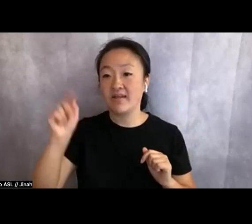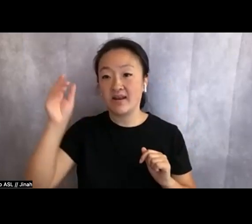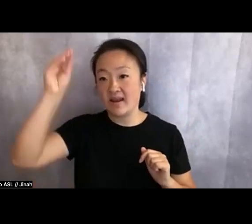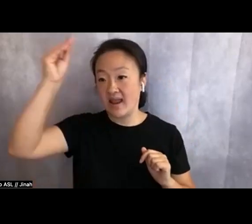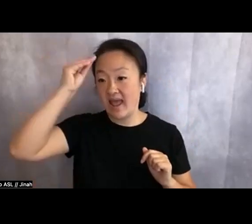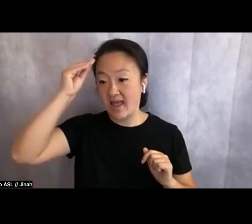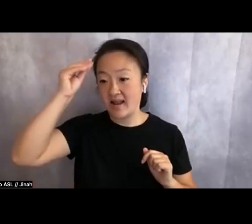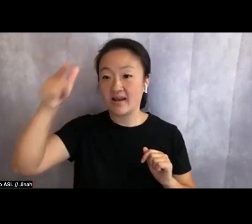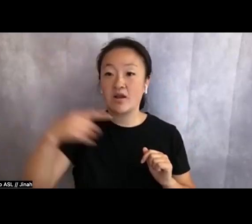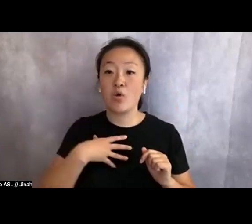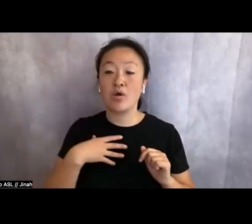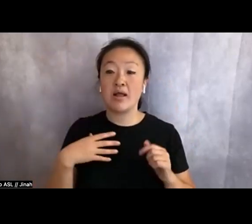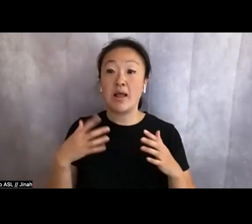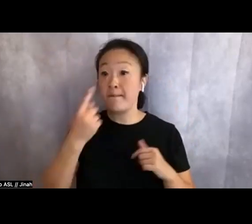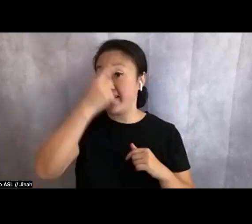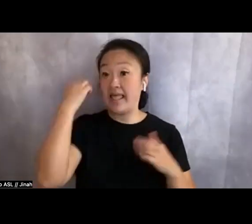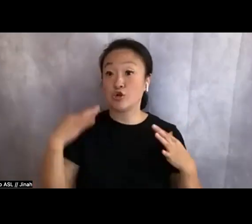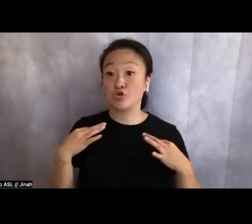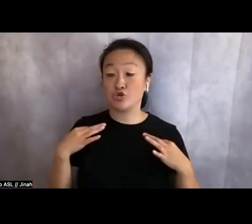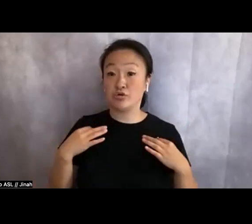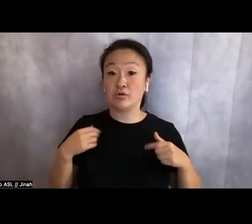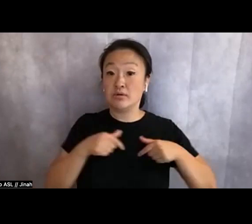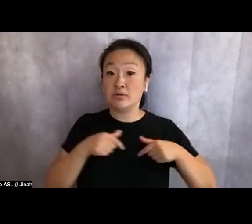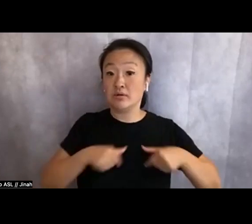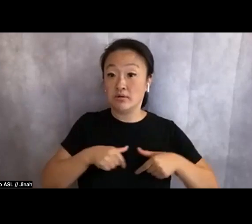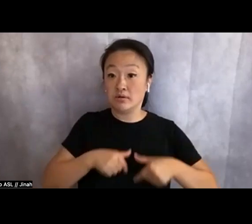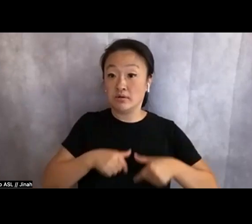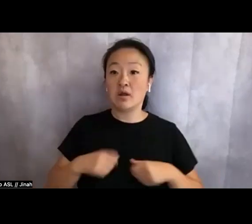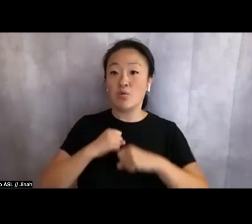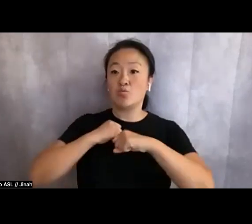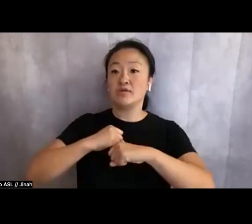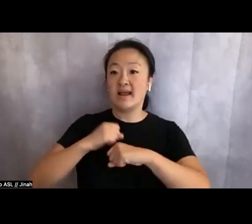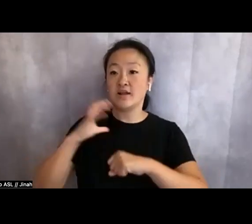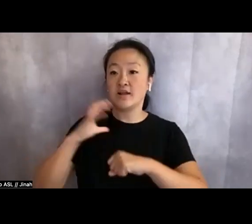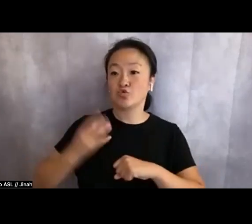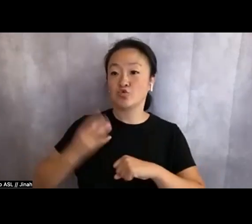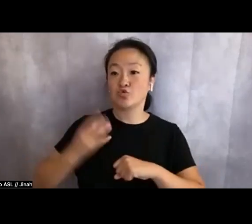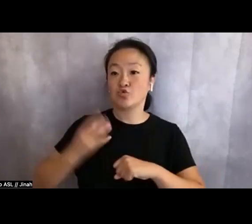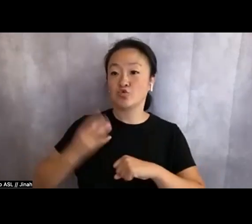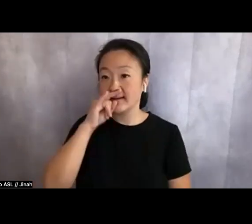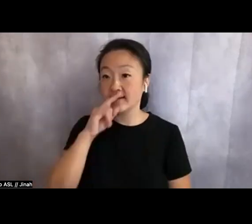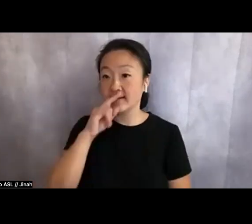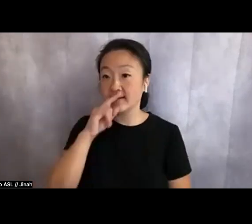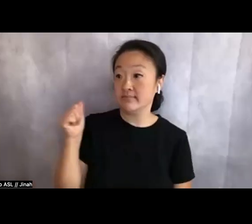and all the way through it says "protect trans kids," and behind me are white doors.